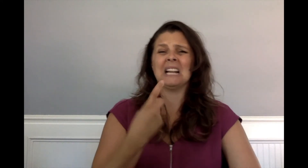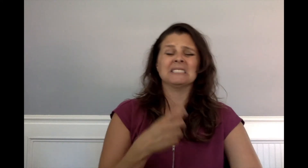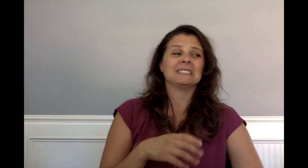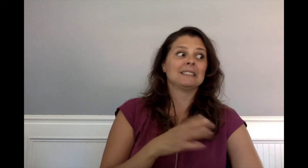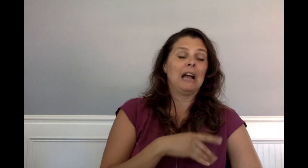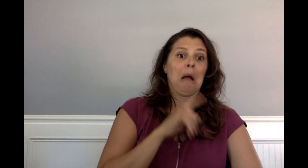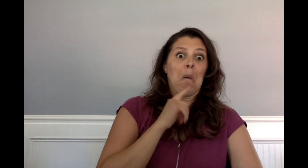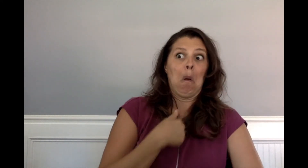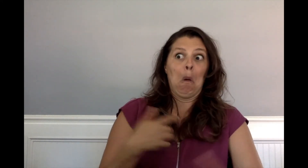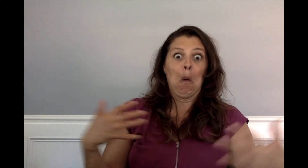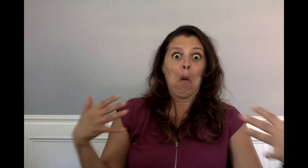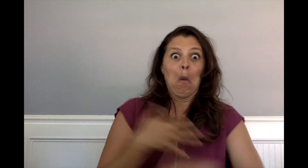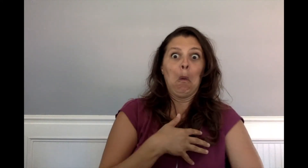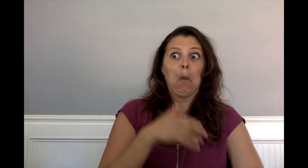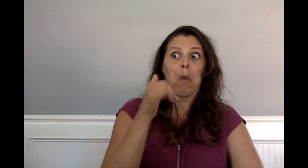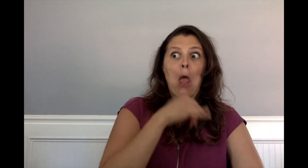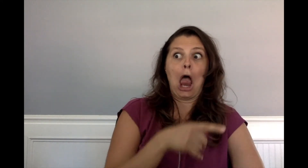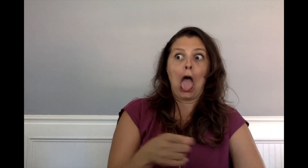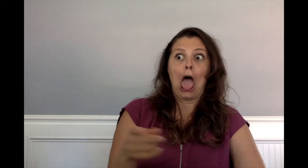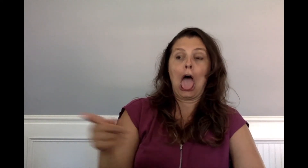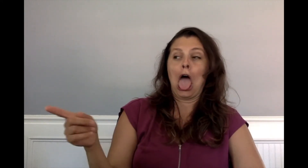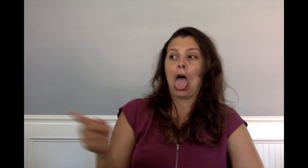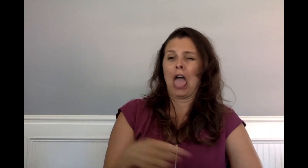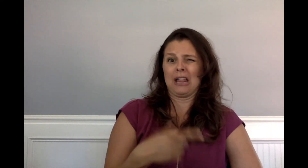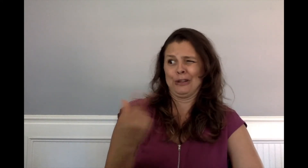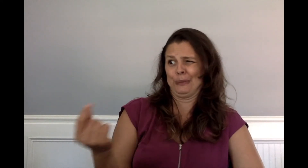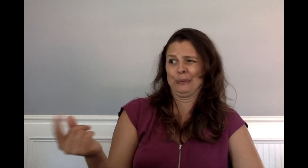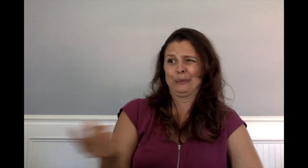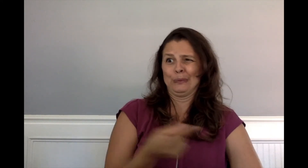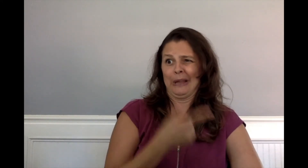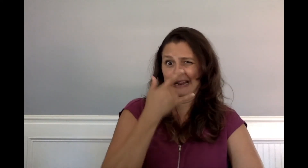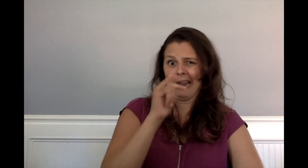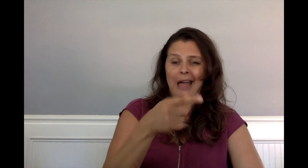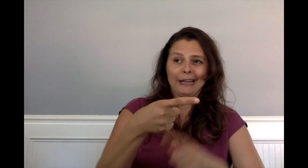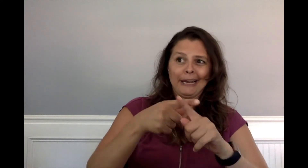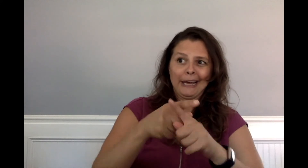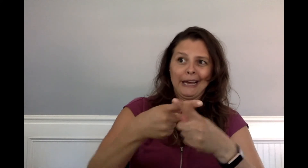"I'm real scared," Dex said.